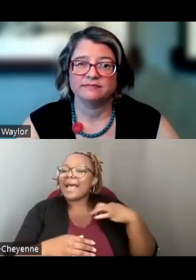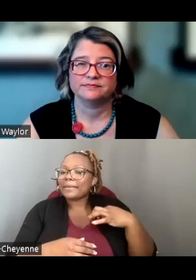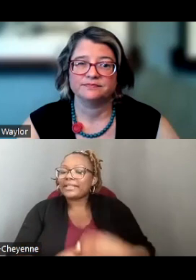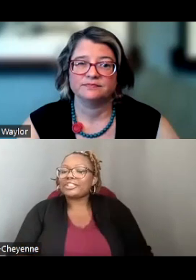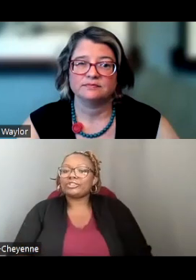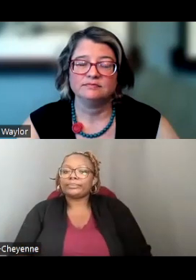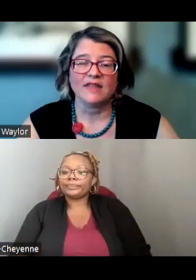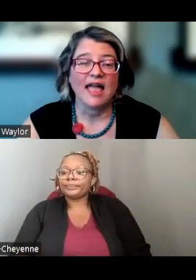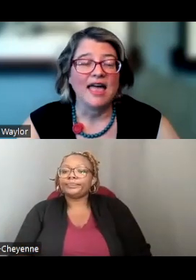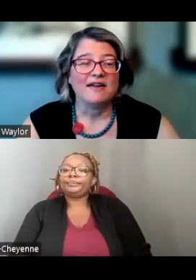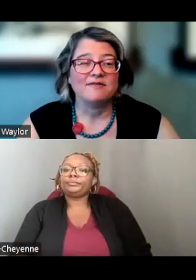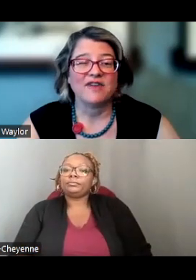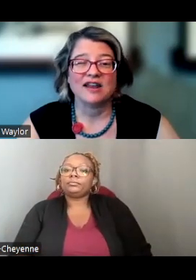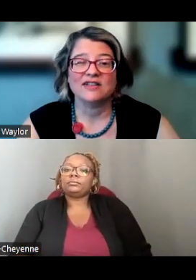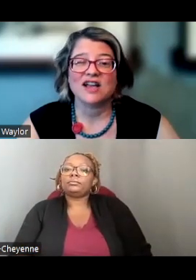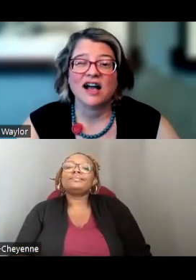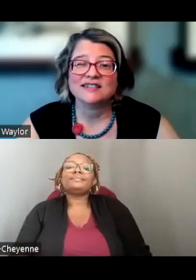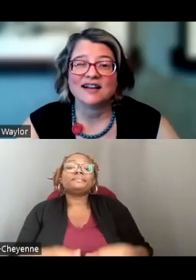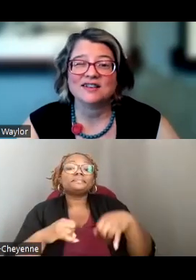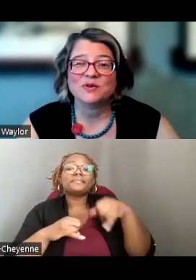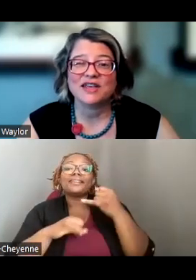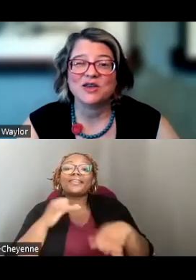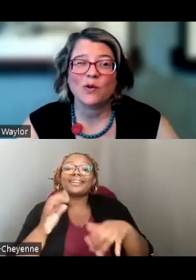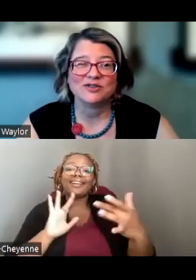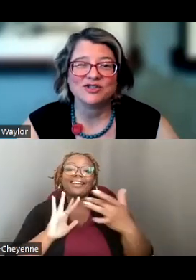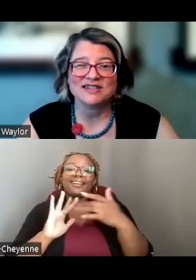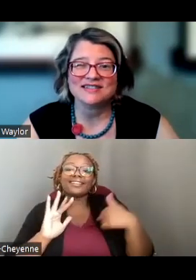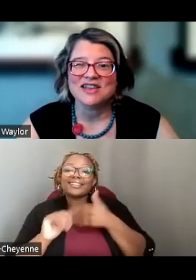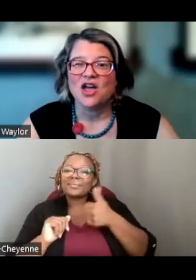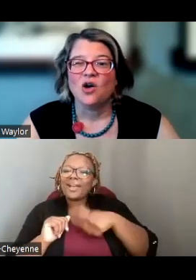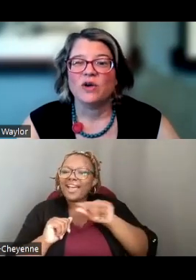AND, FINALLY, CONTACT US WITH ANY QUESTIONS.